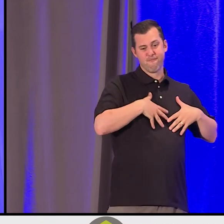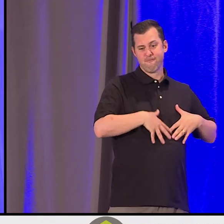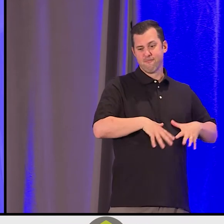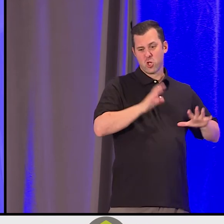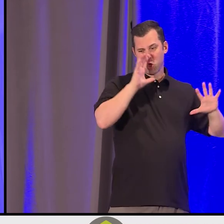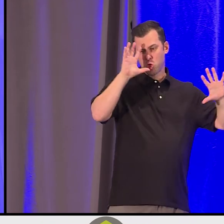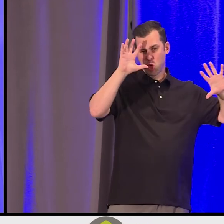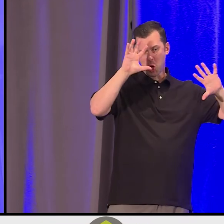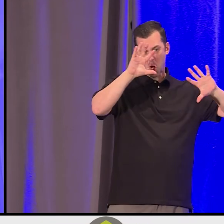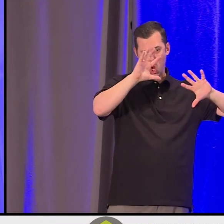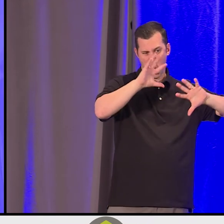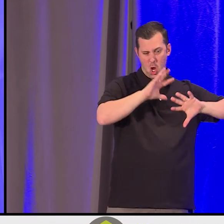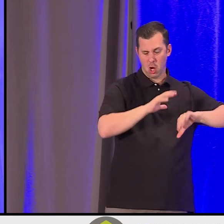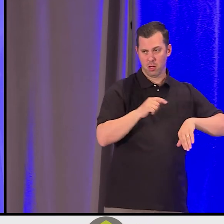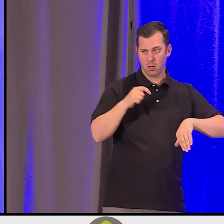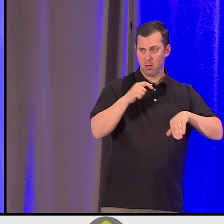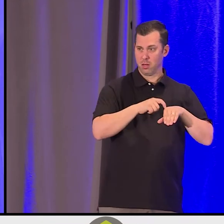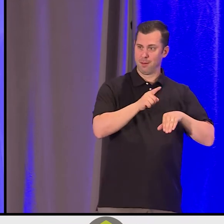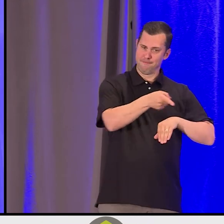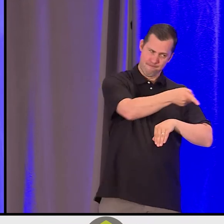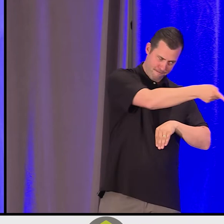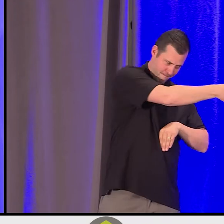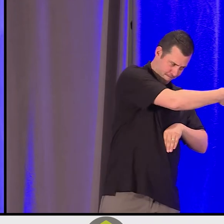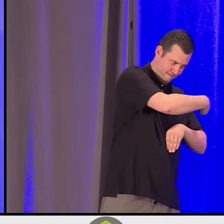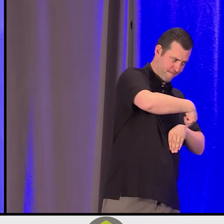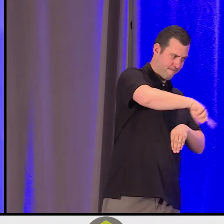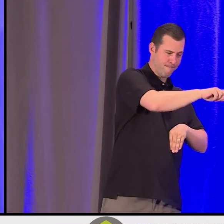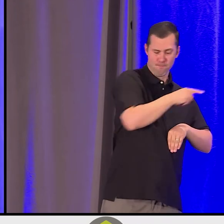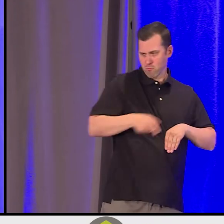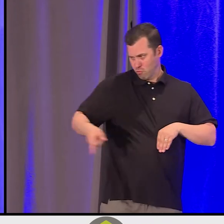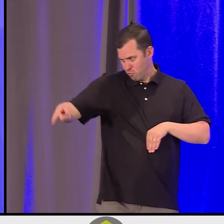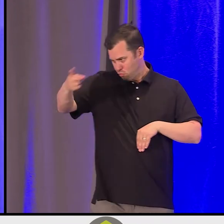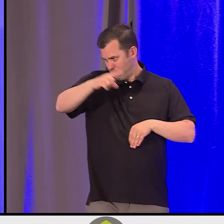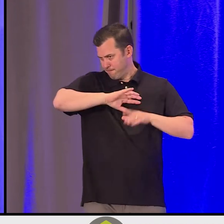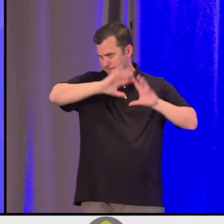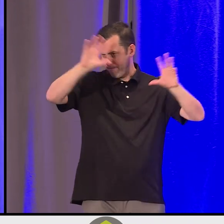It will take all of us to do it." Anthon. "It takes everybody," you said.